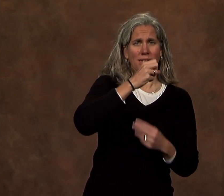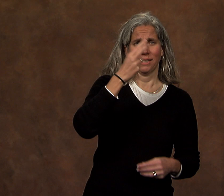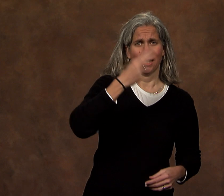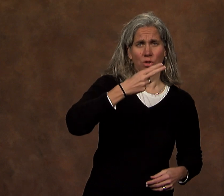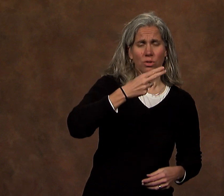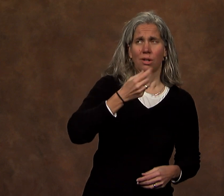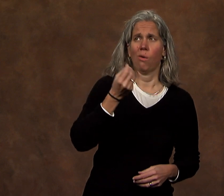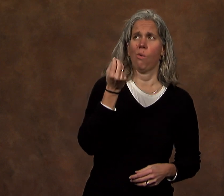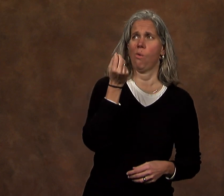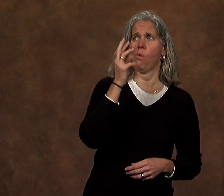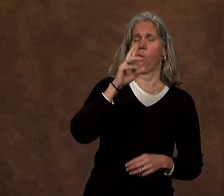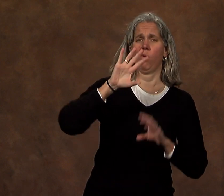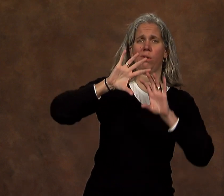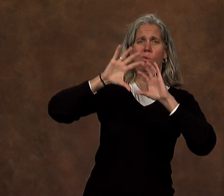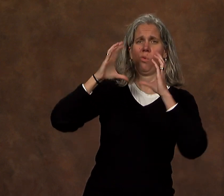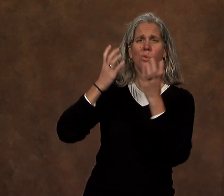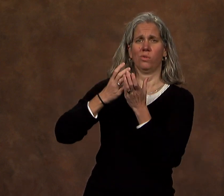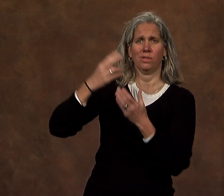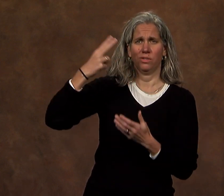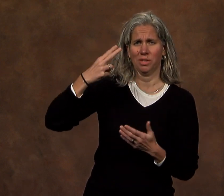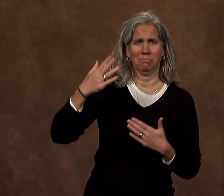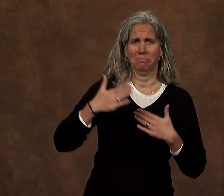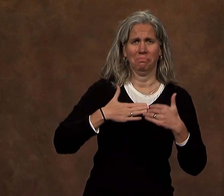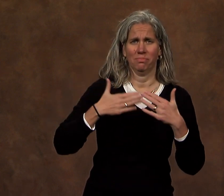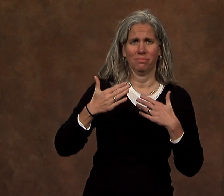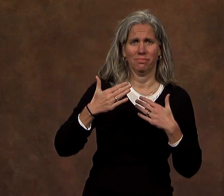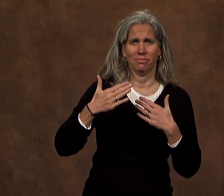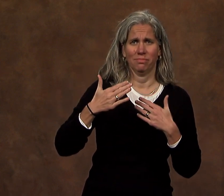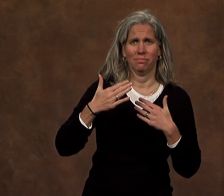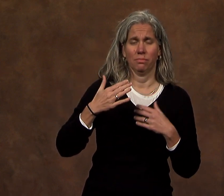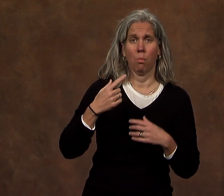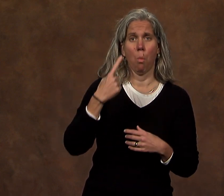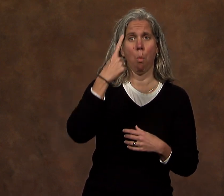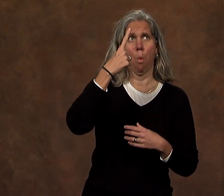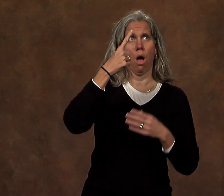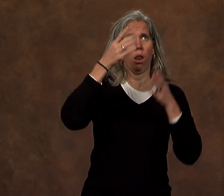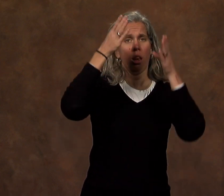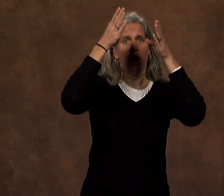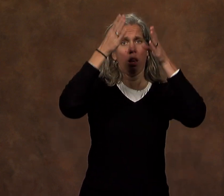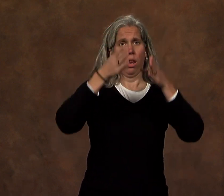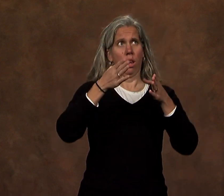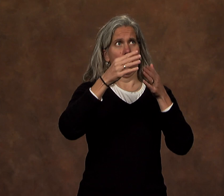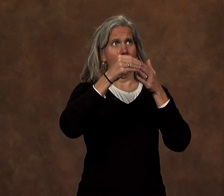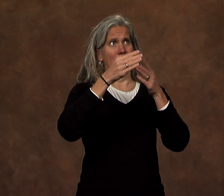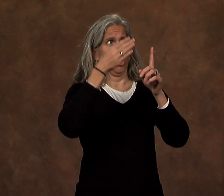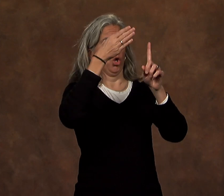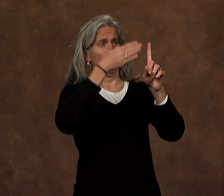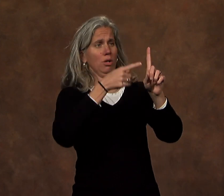or even international history - one leader,